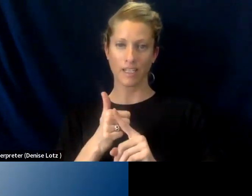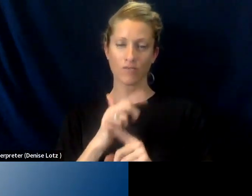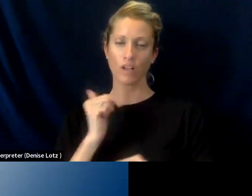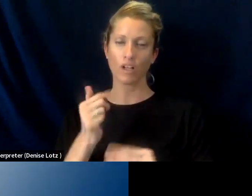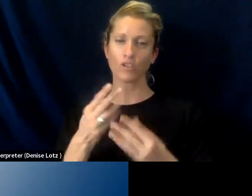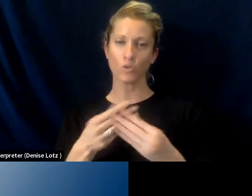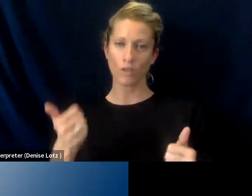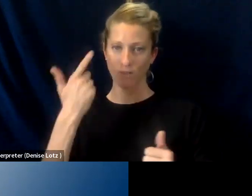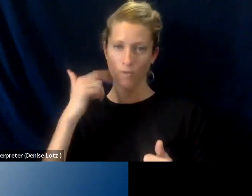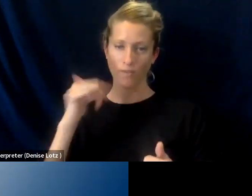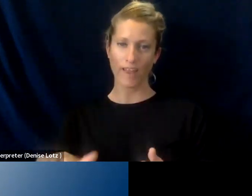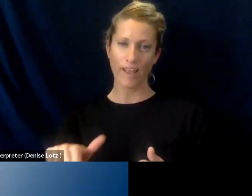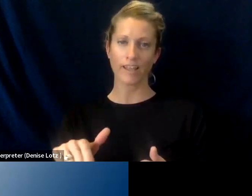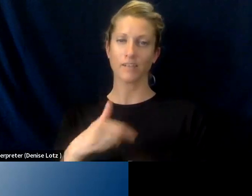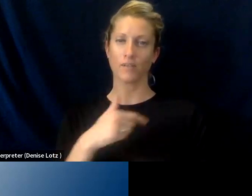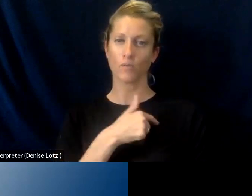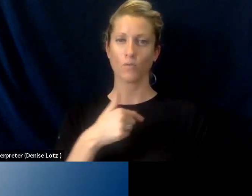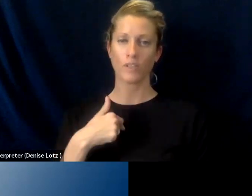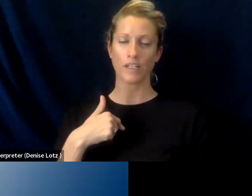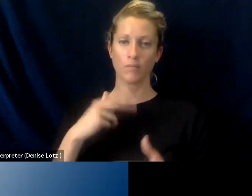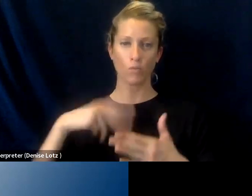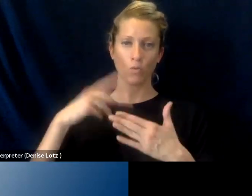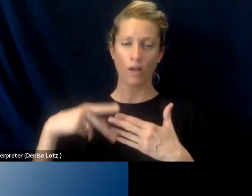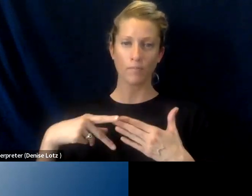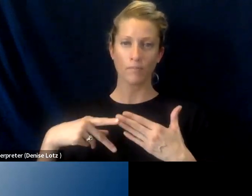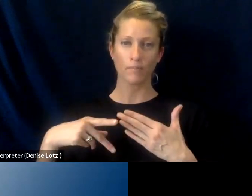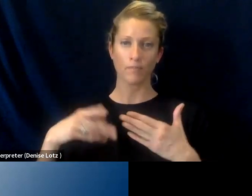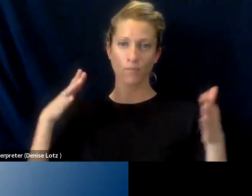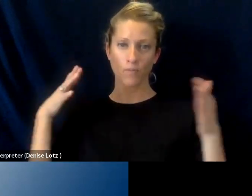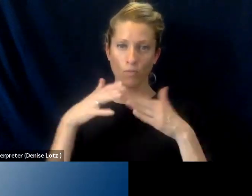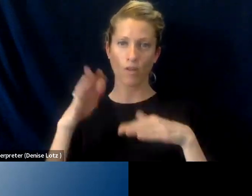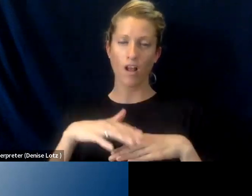So our programs are focused on emerging careers growing sectors.